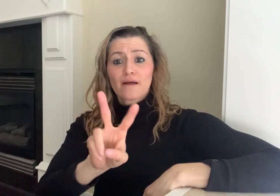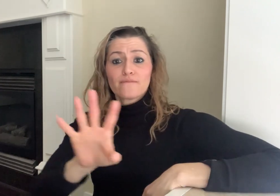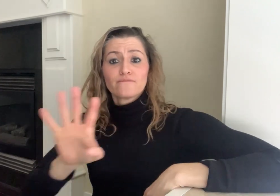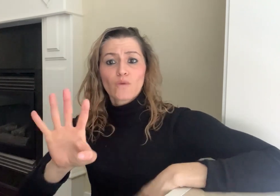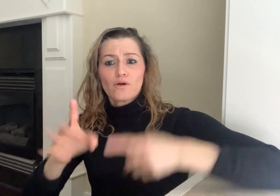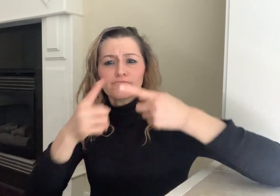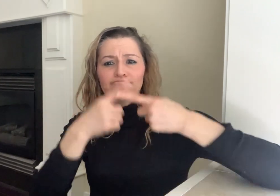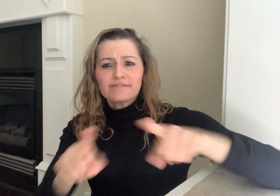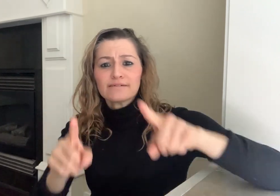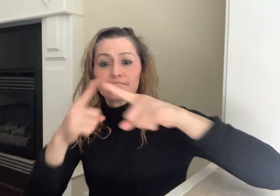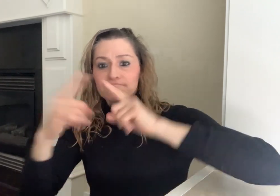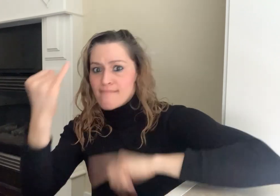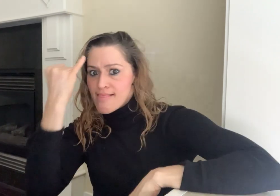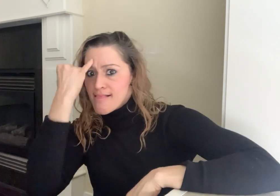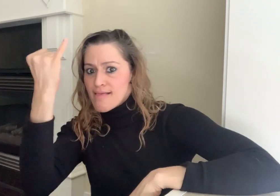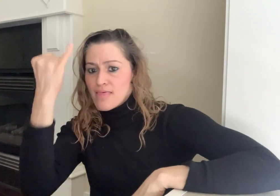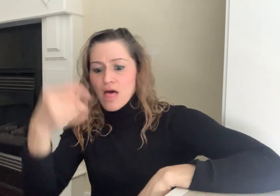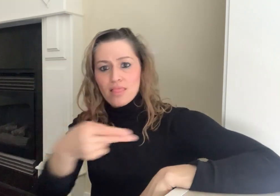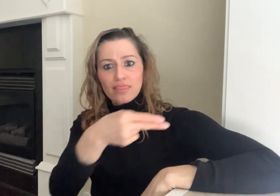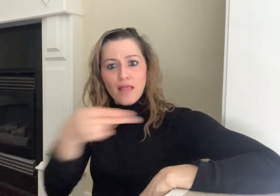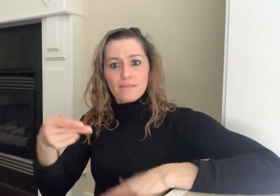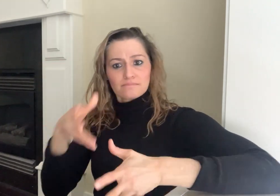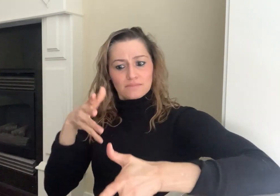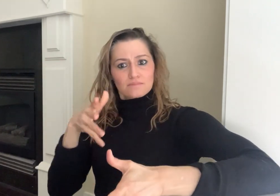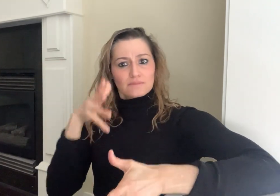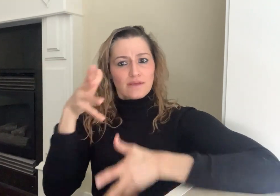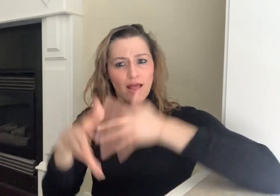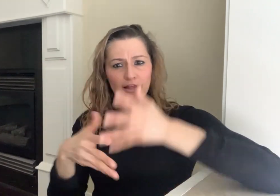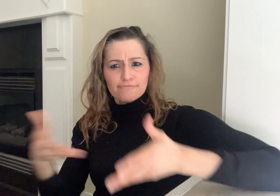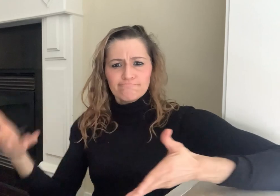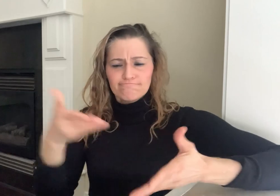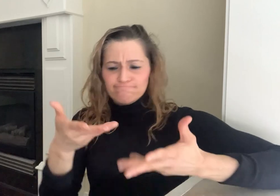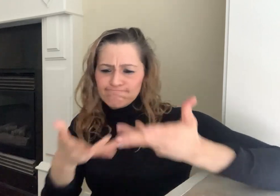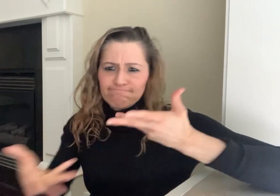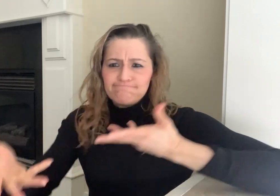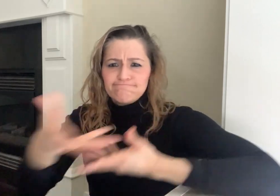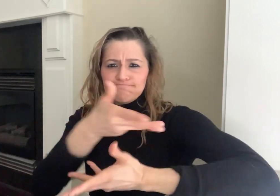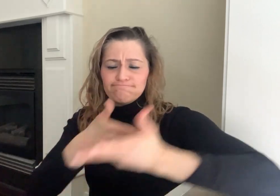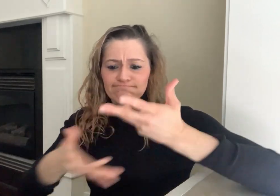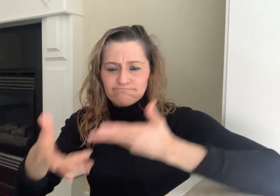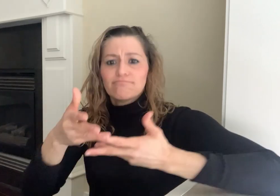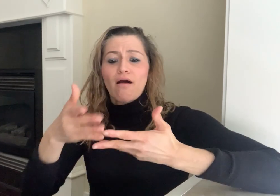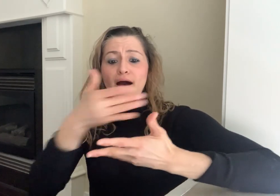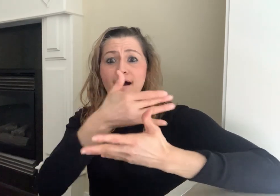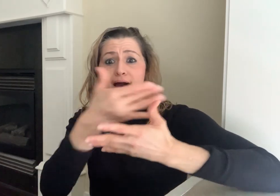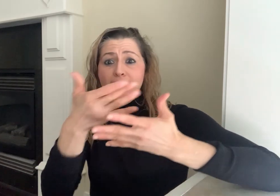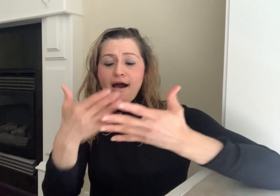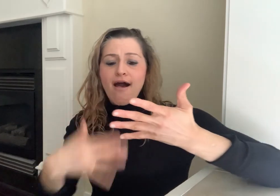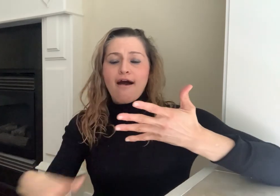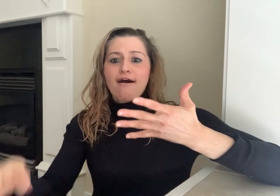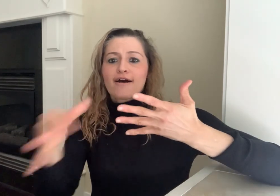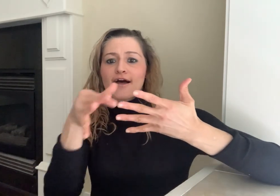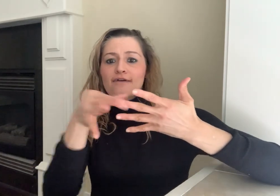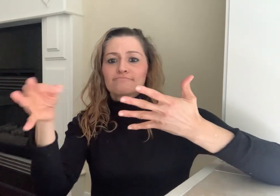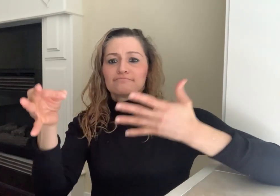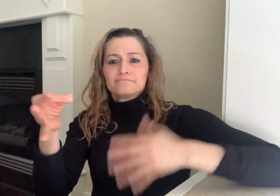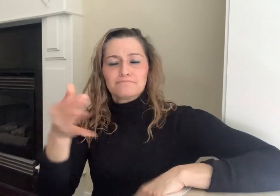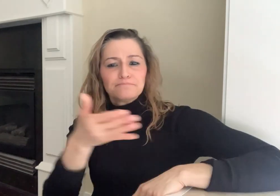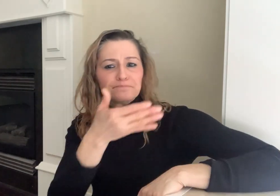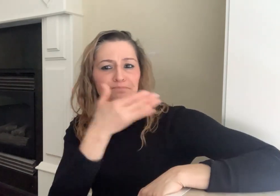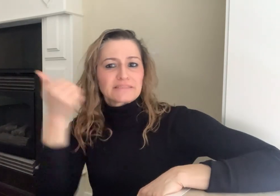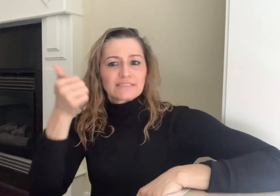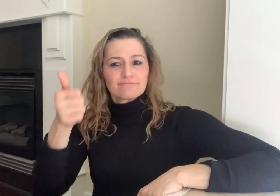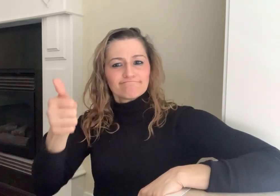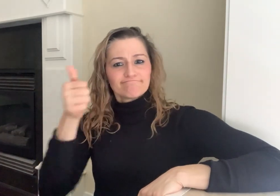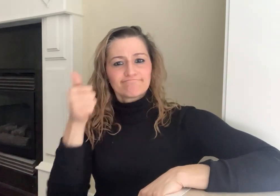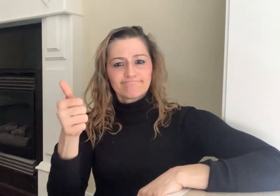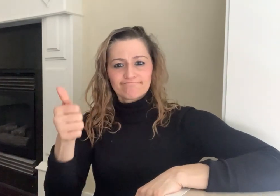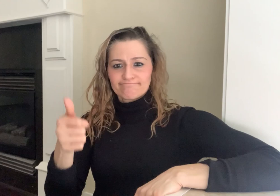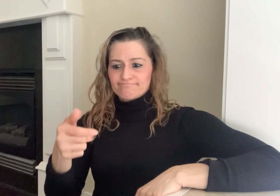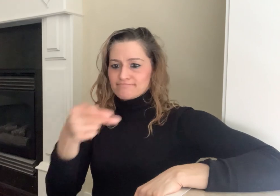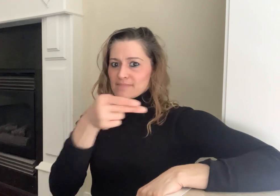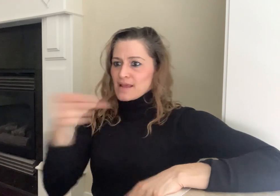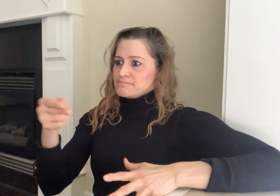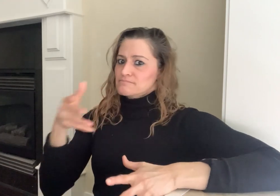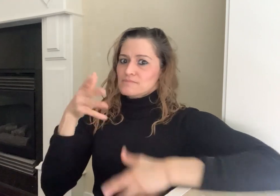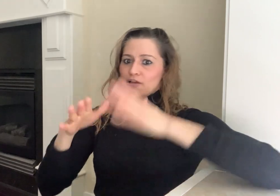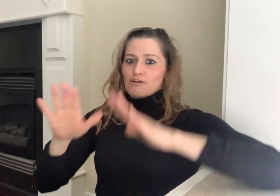twenty-four different name sign ideas and selected the best one.